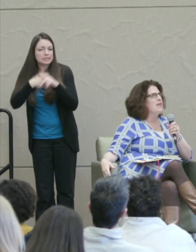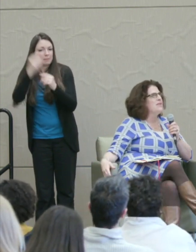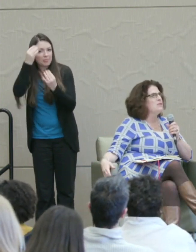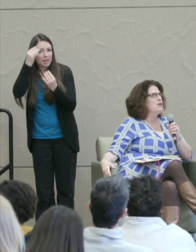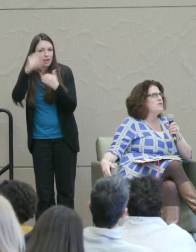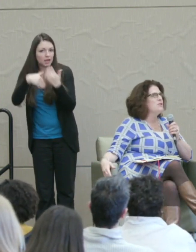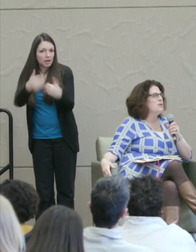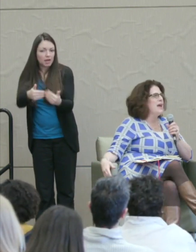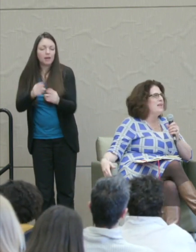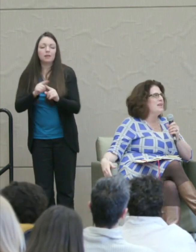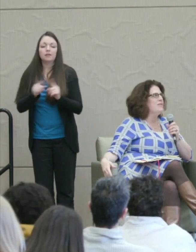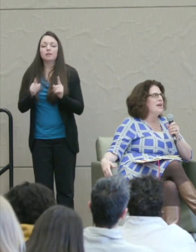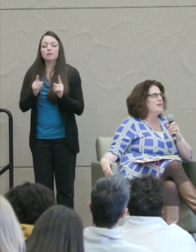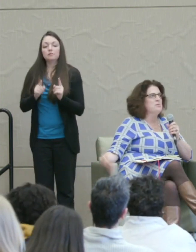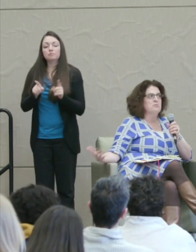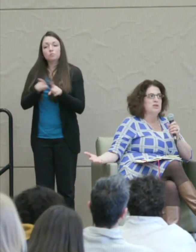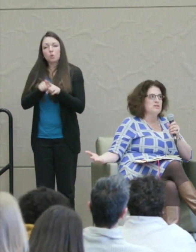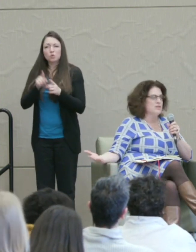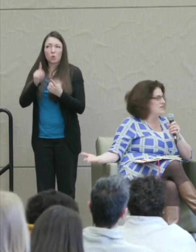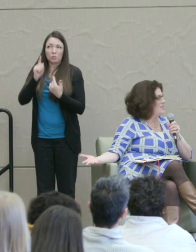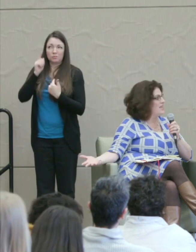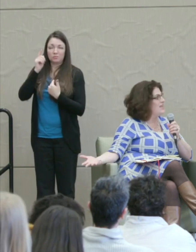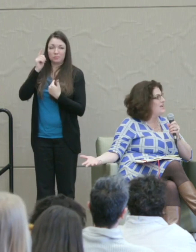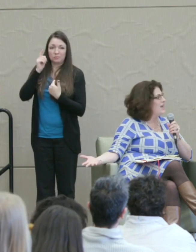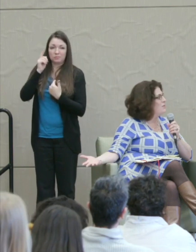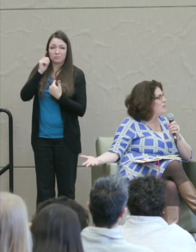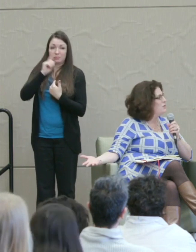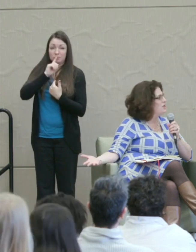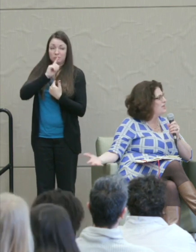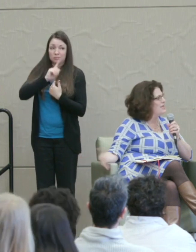But then there's also the reality of does the state have emotion?